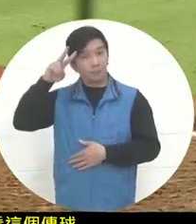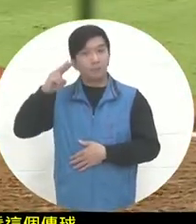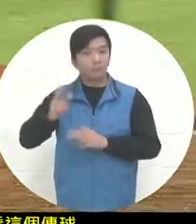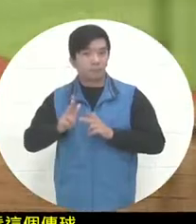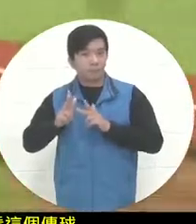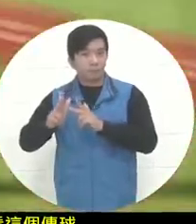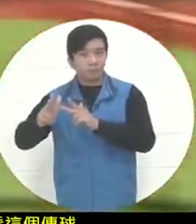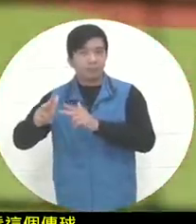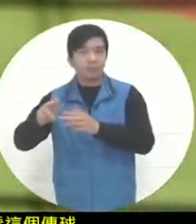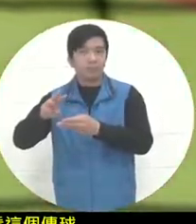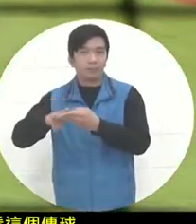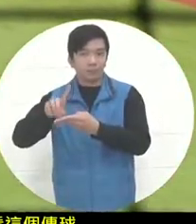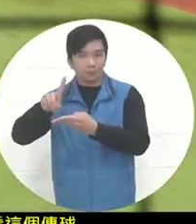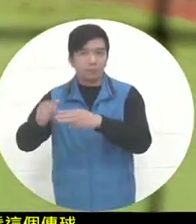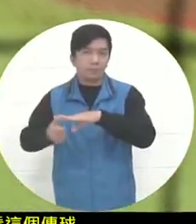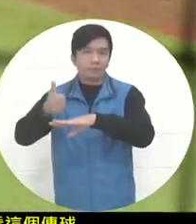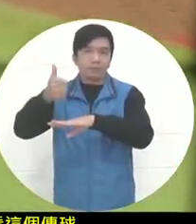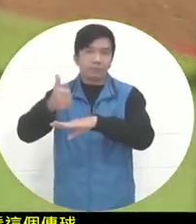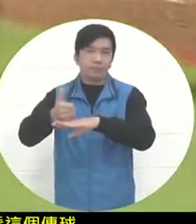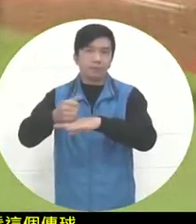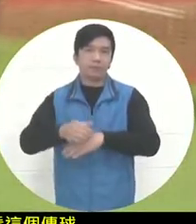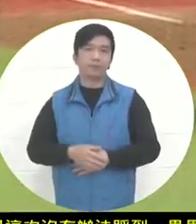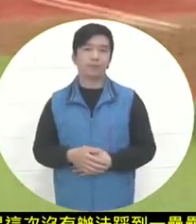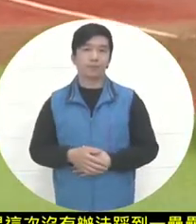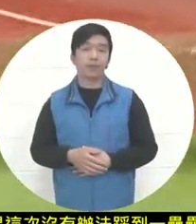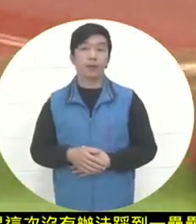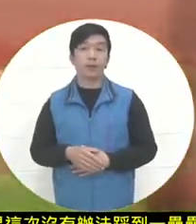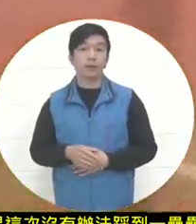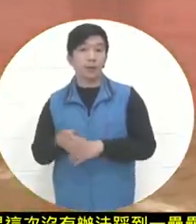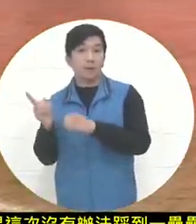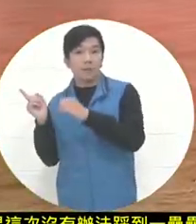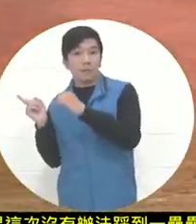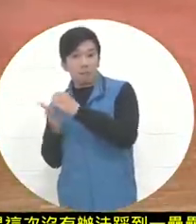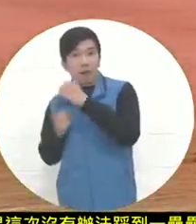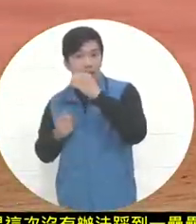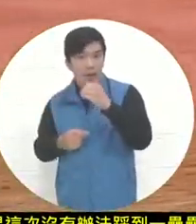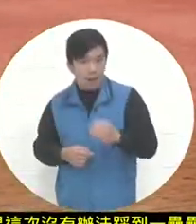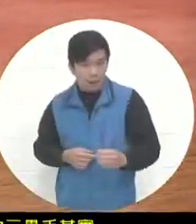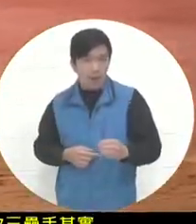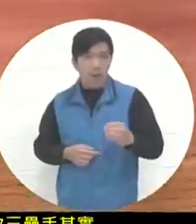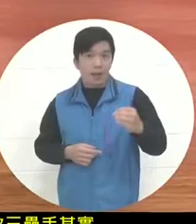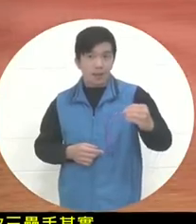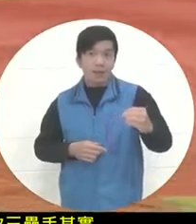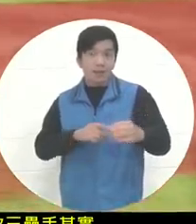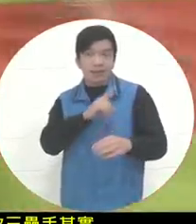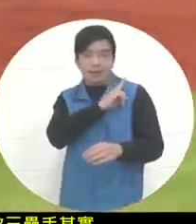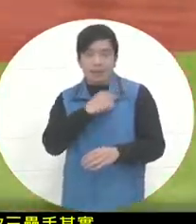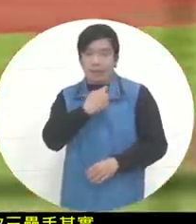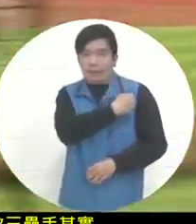Wow, this time , the ball bounced very close to him. After using his whole body to